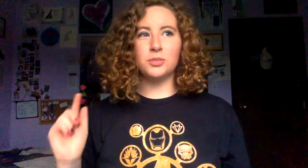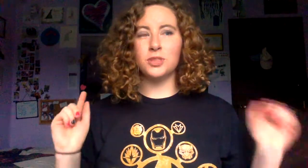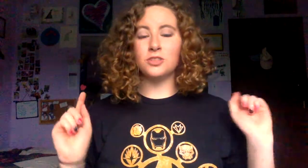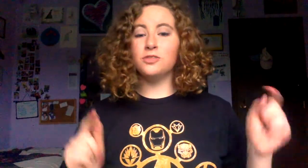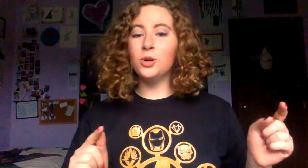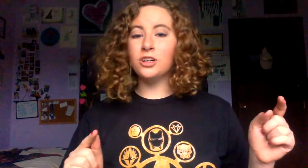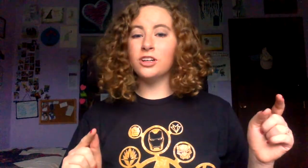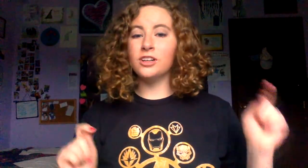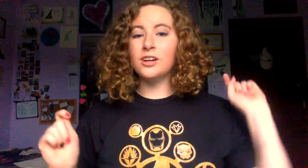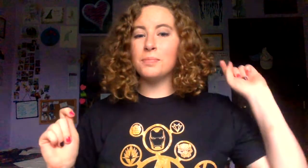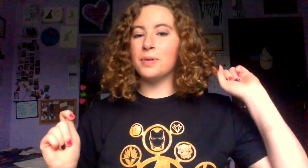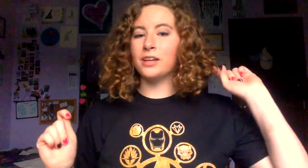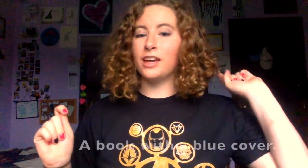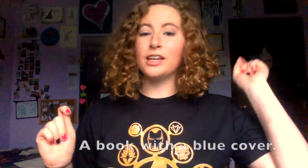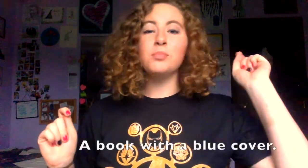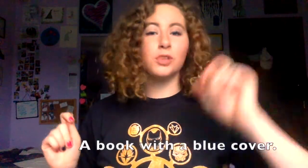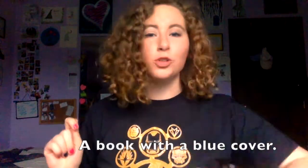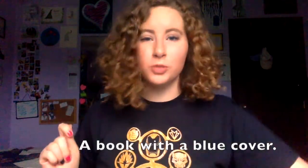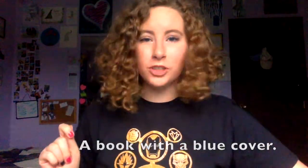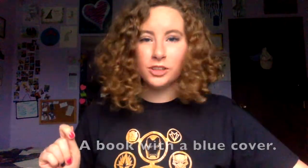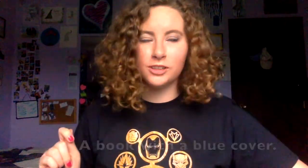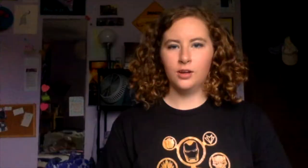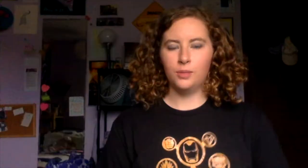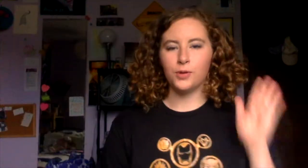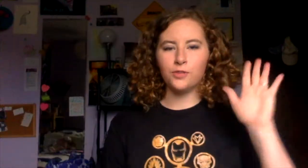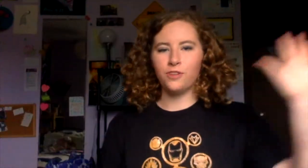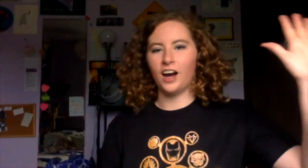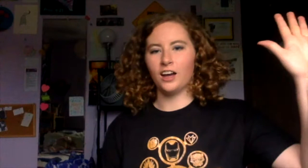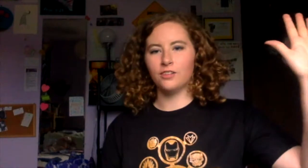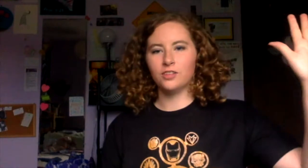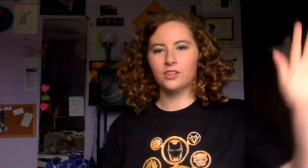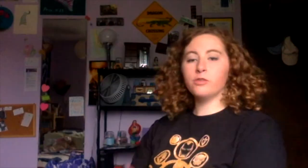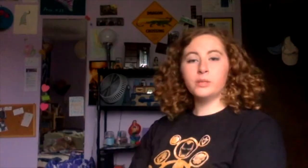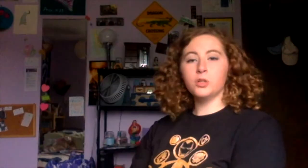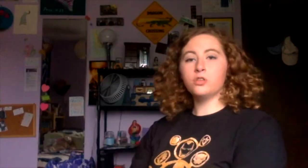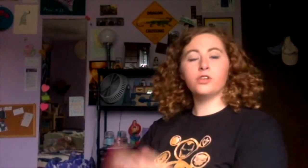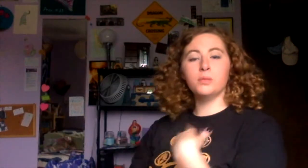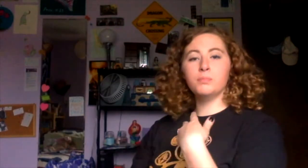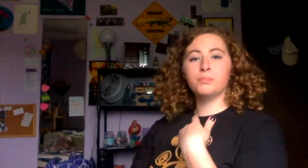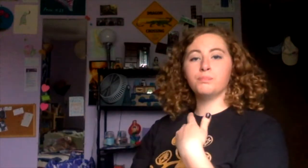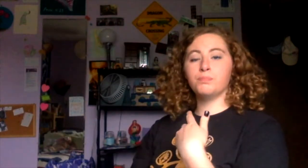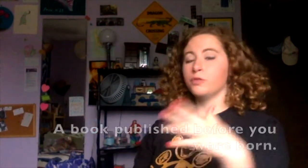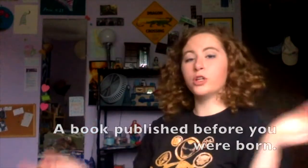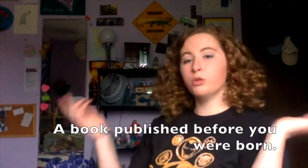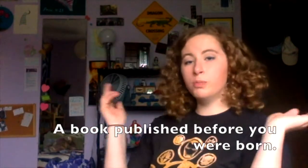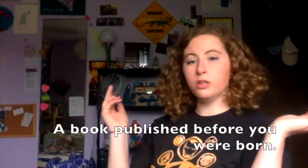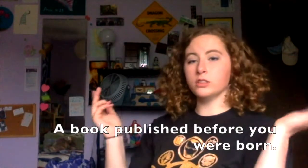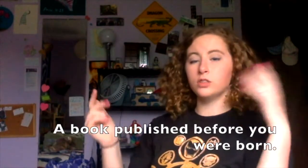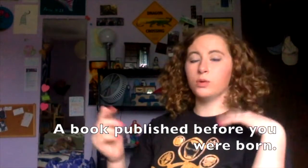And book four, pick a blue book. Book five. Read a book from before you were born.